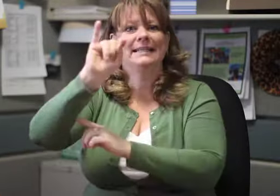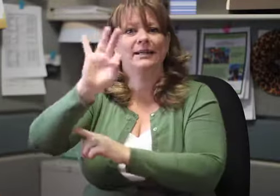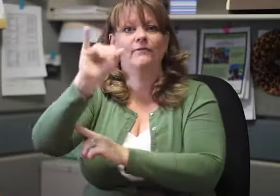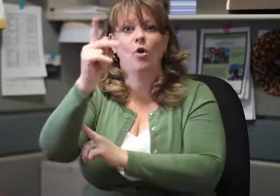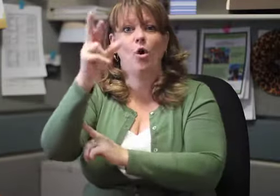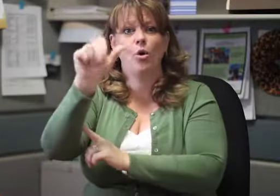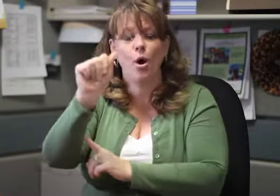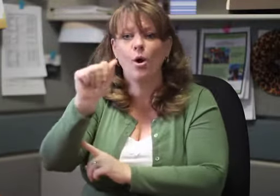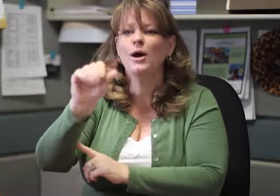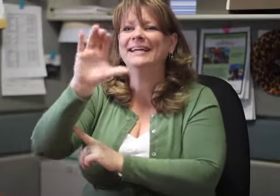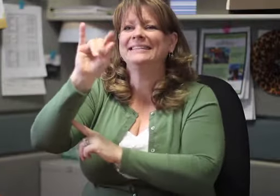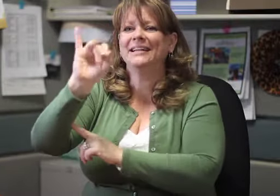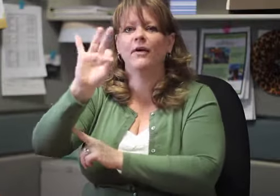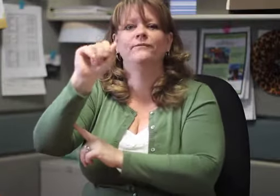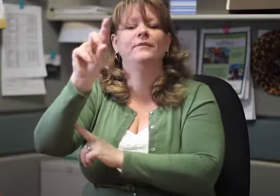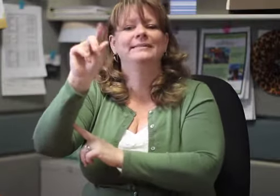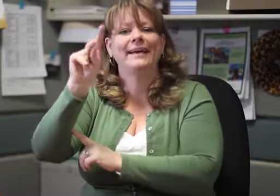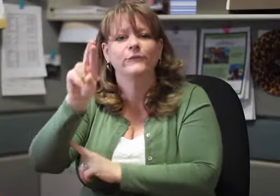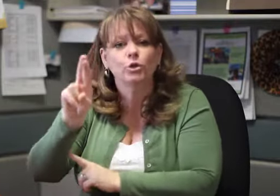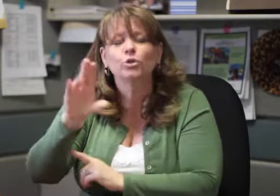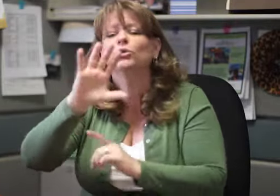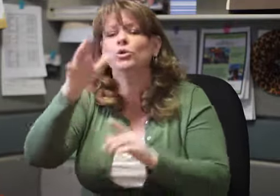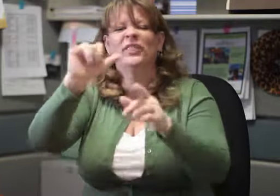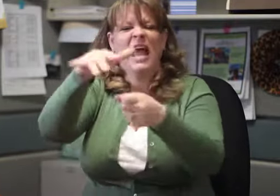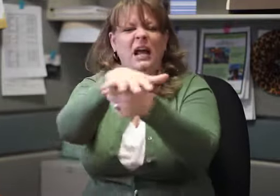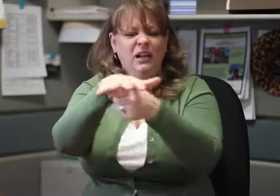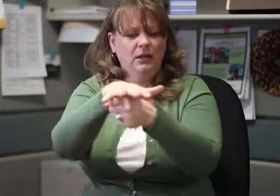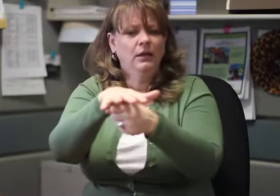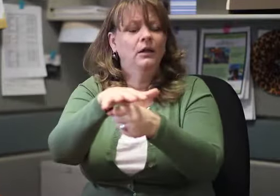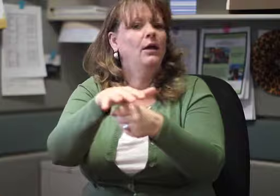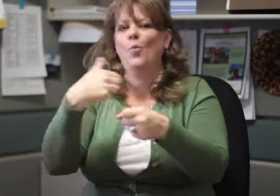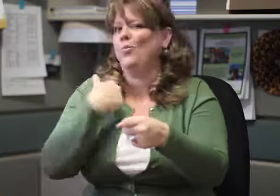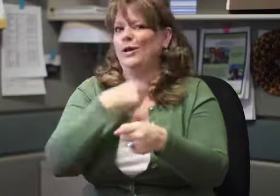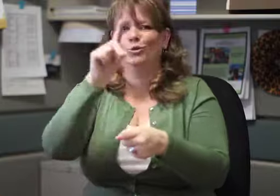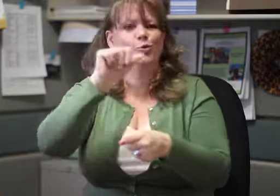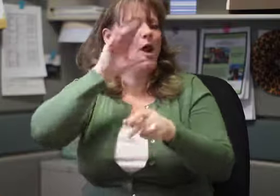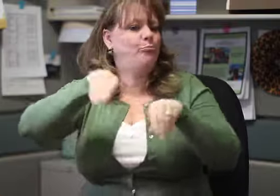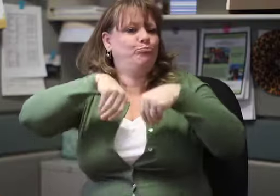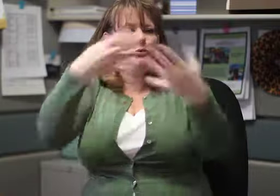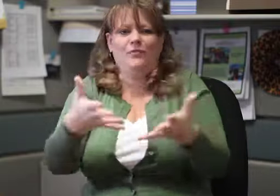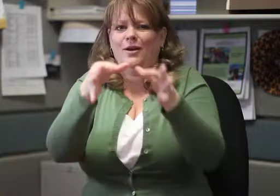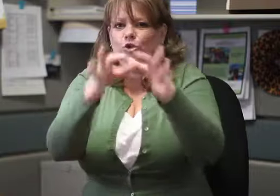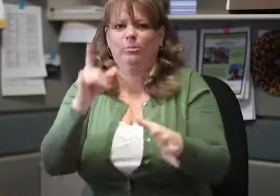or the City of Denver. You must contact the municipality directly and they